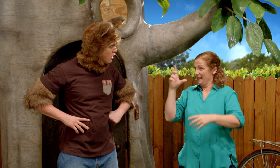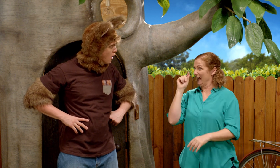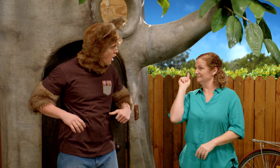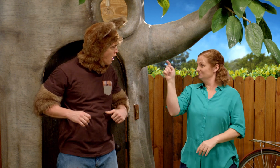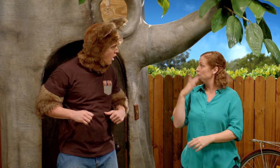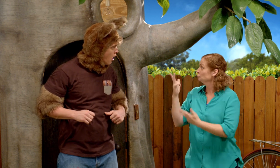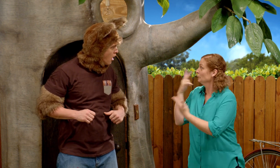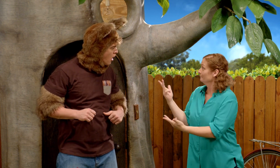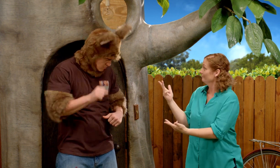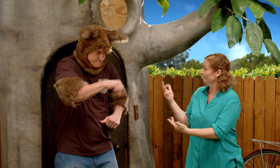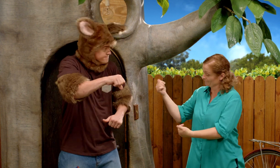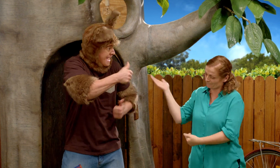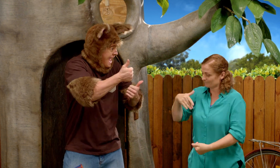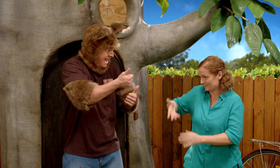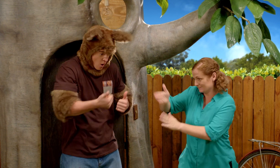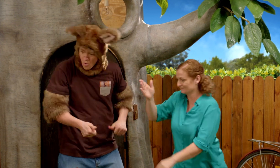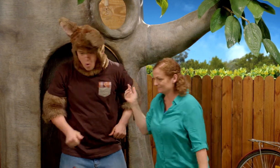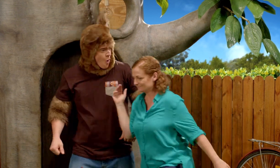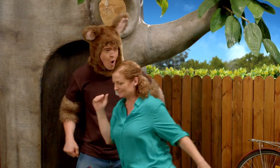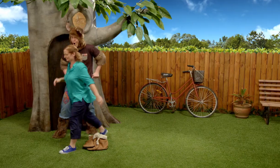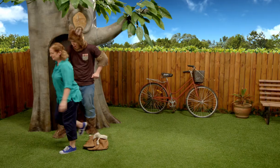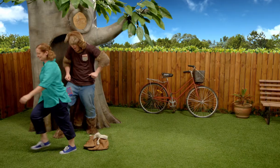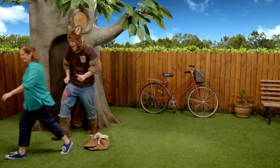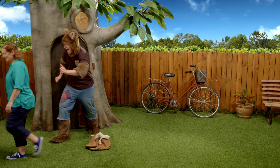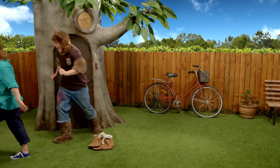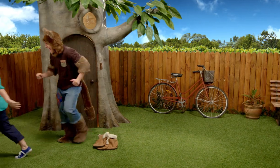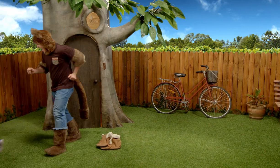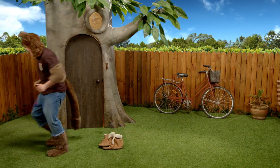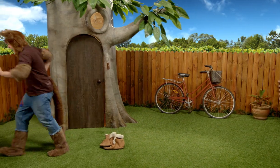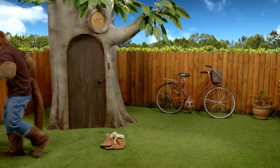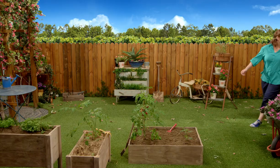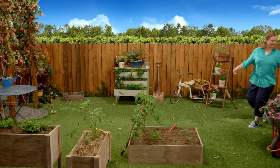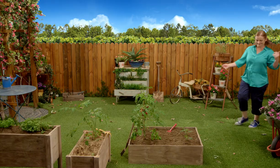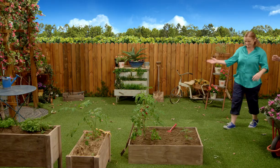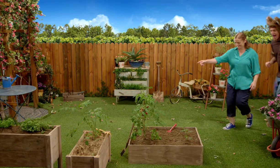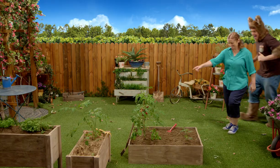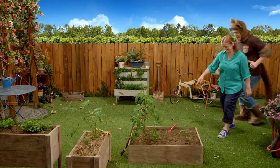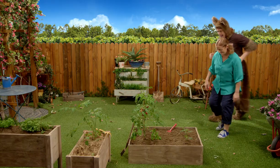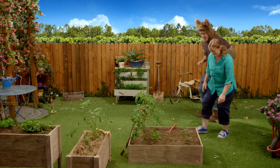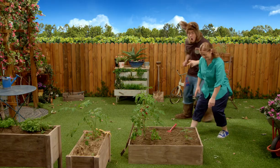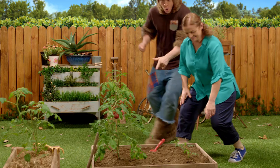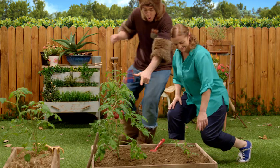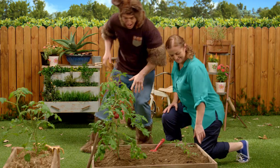grown bigger, I'll show you. Let's go. Okay. Come on Possum.